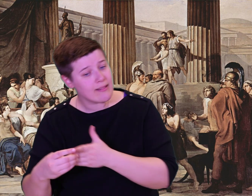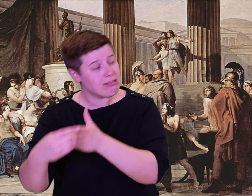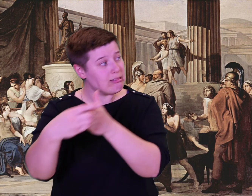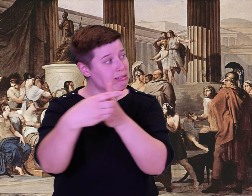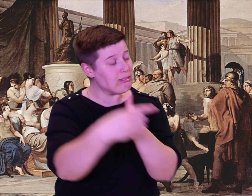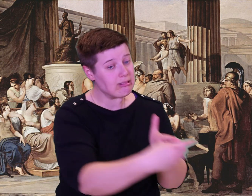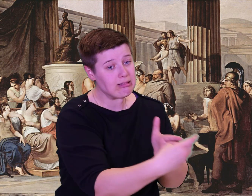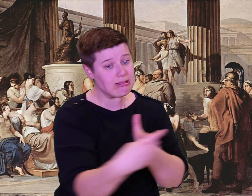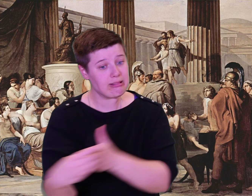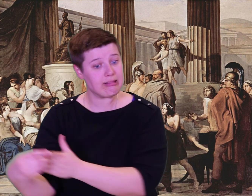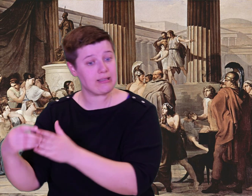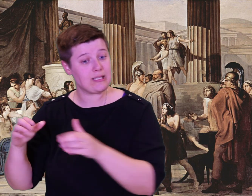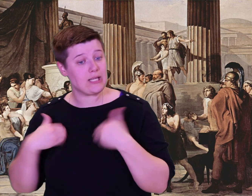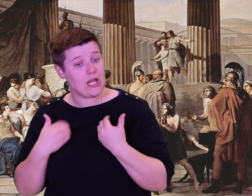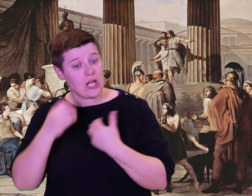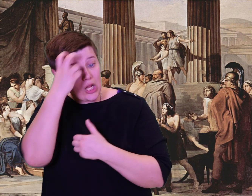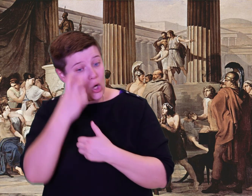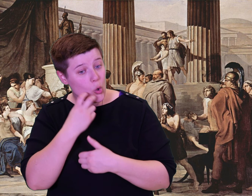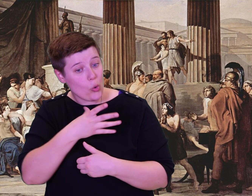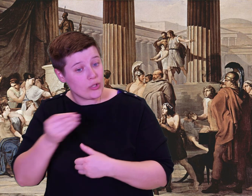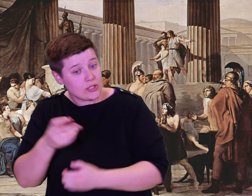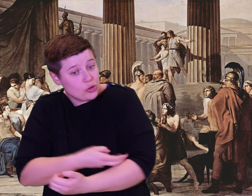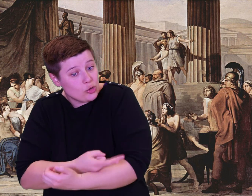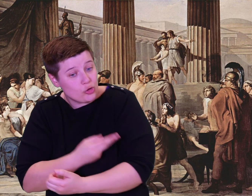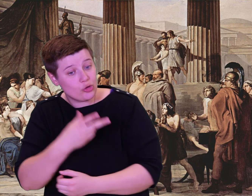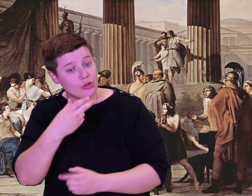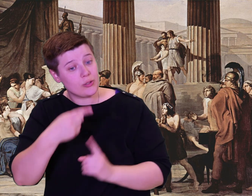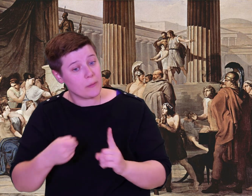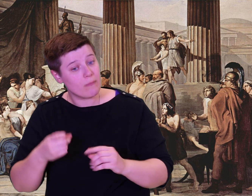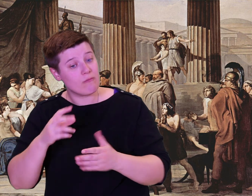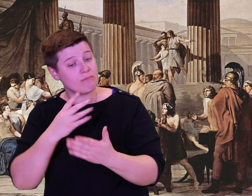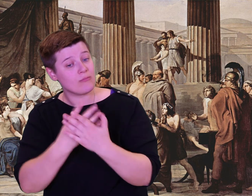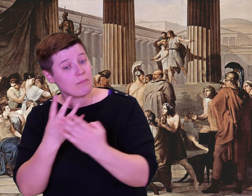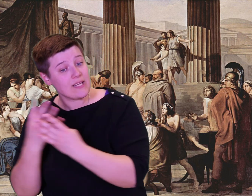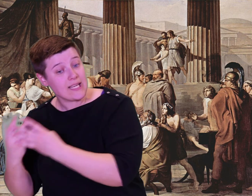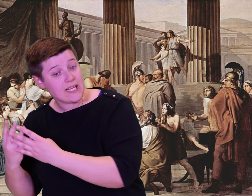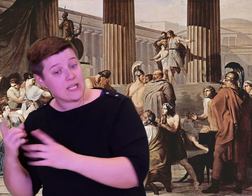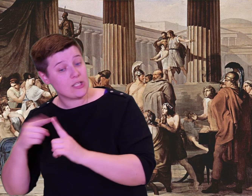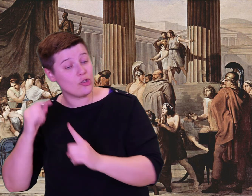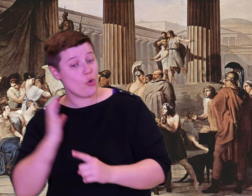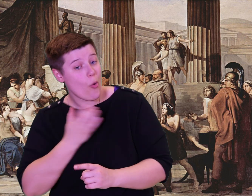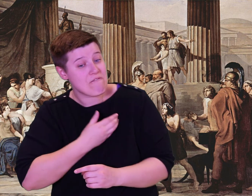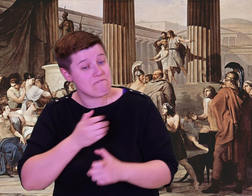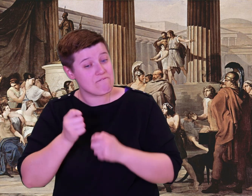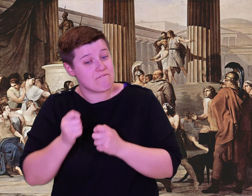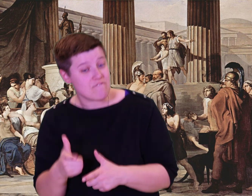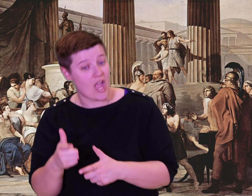There were well crafted bowls and pails for milking, all full of whey. My crew begged,